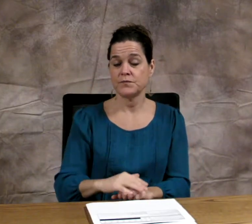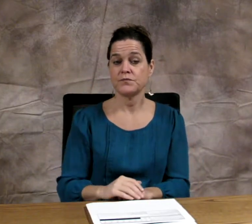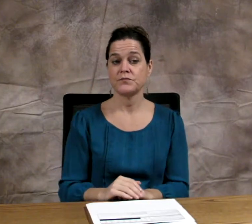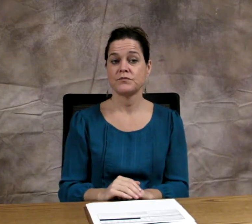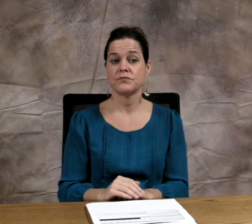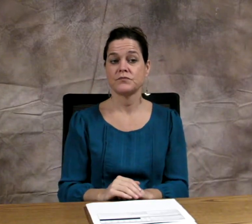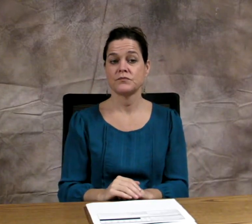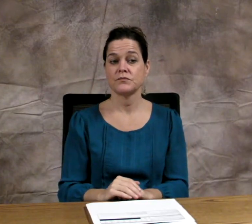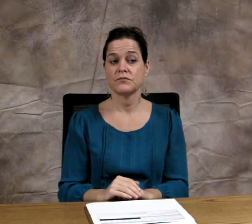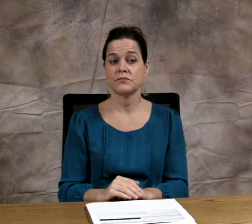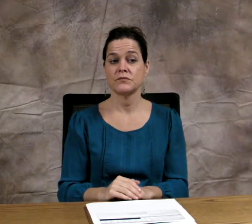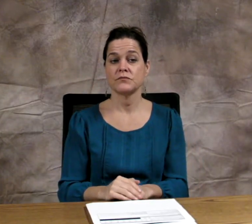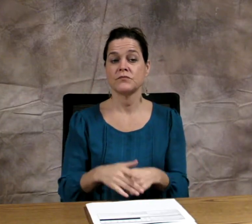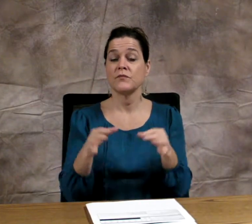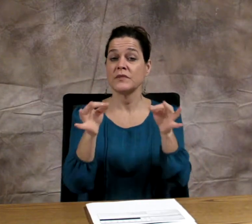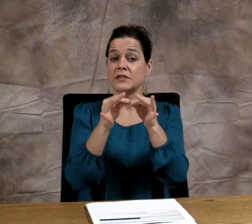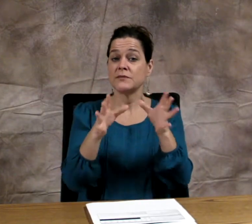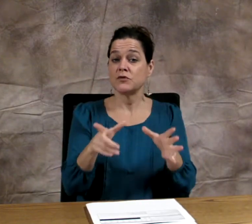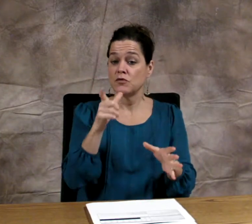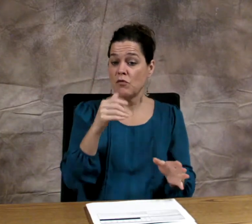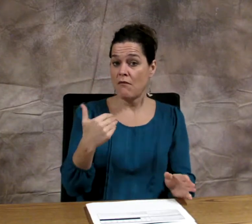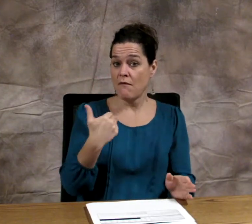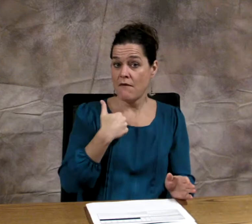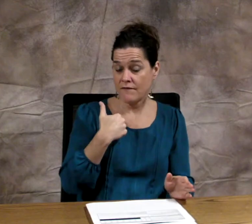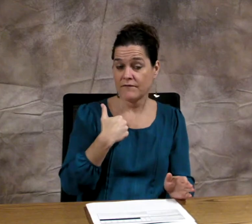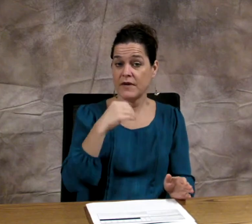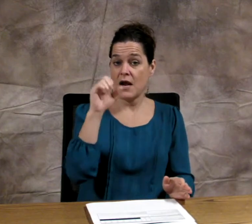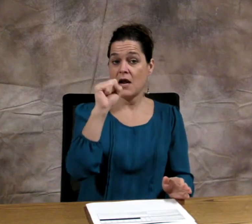rate increase.